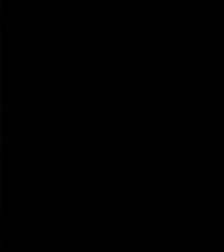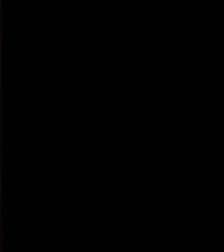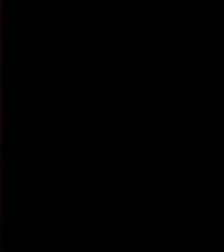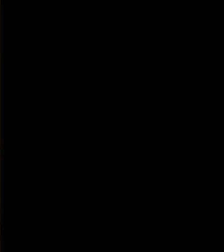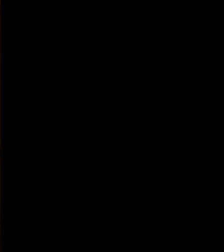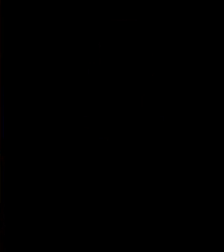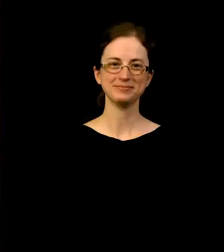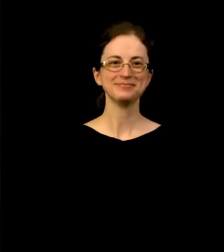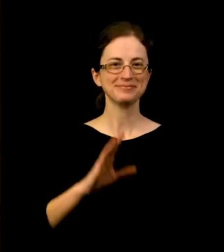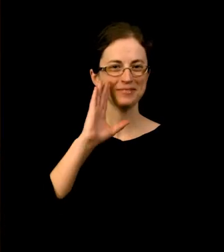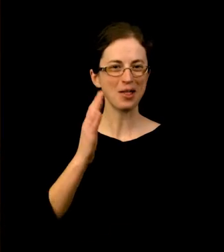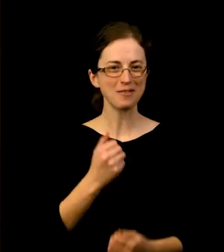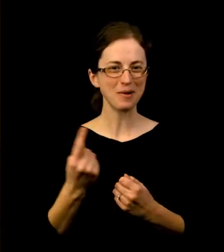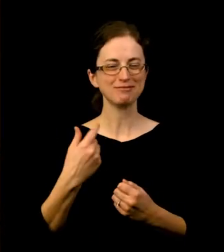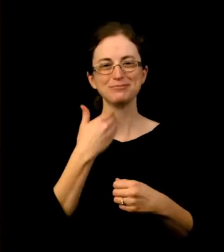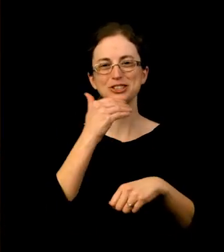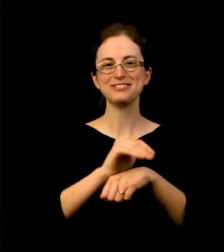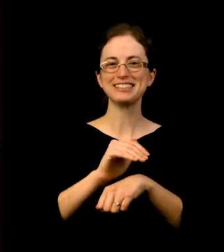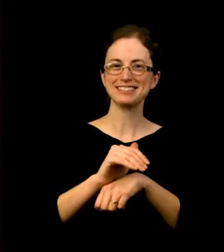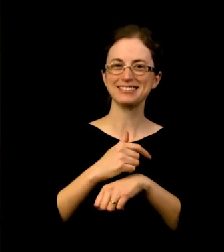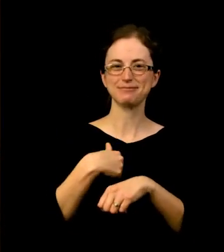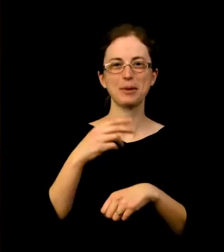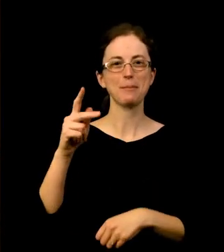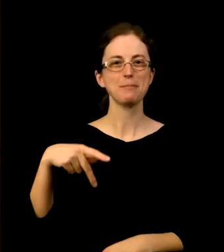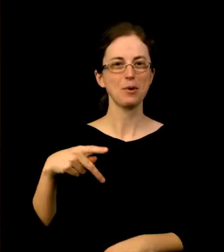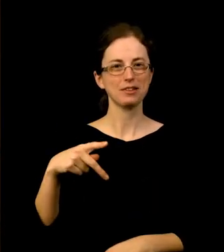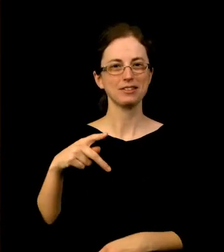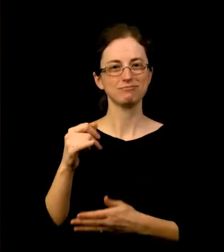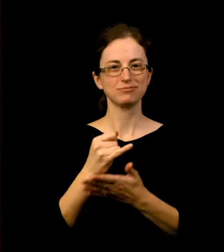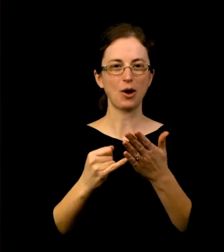Hello Everyone! Good evening to our Portland Art Museum and Northwest Film Center members.